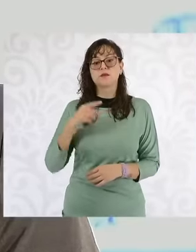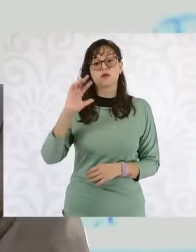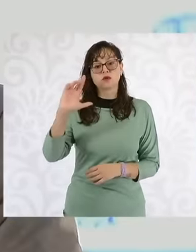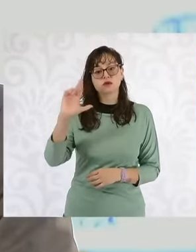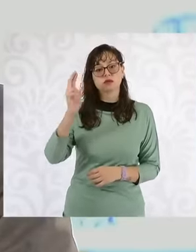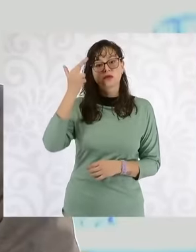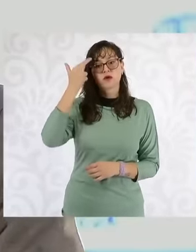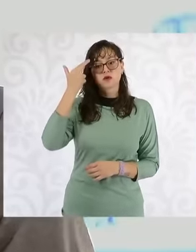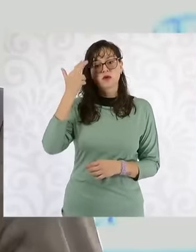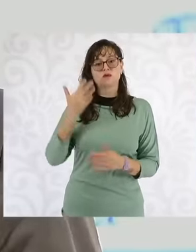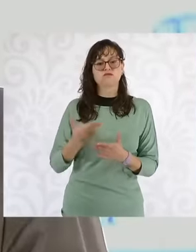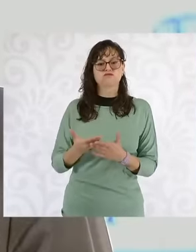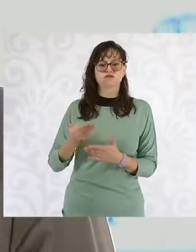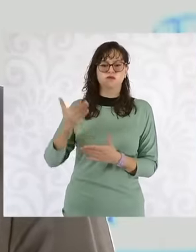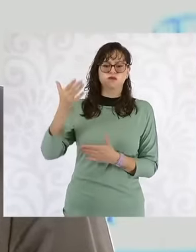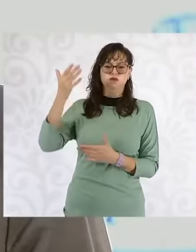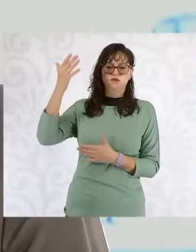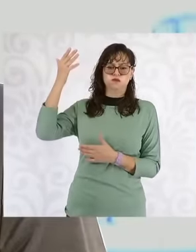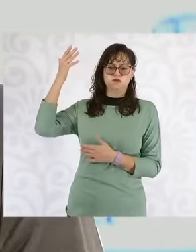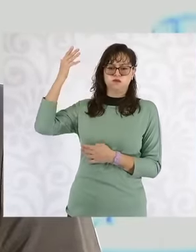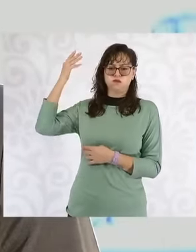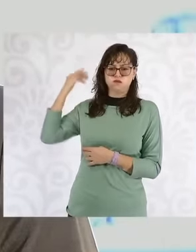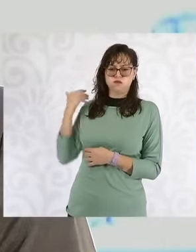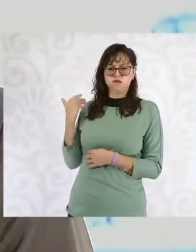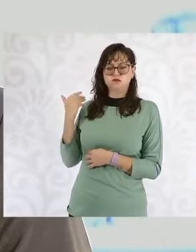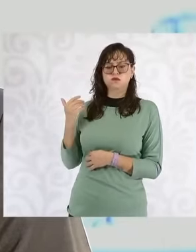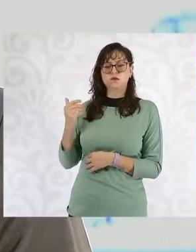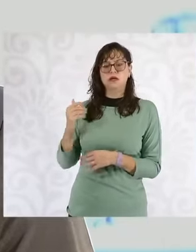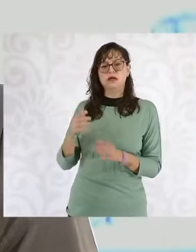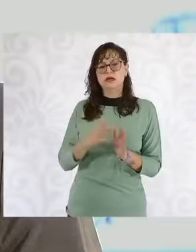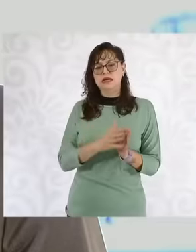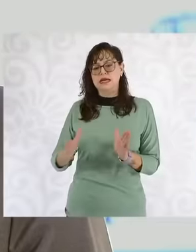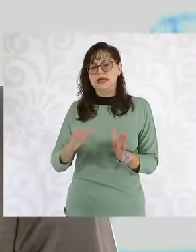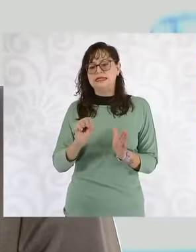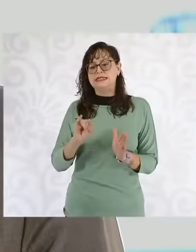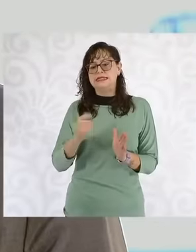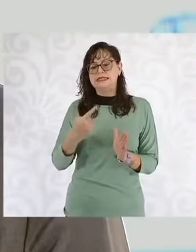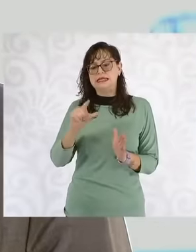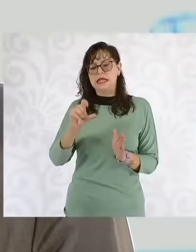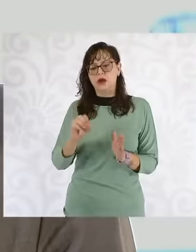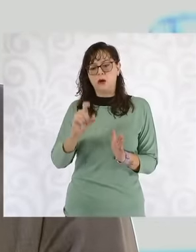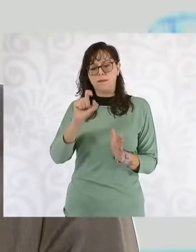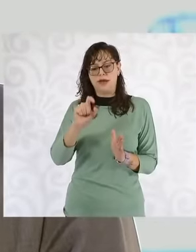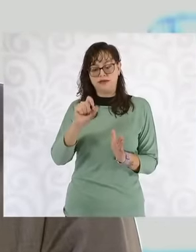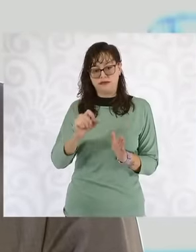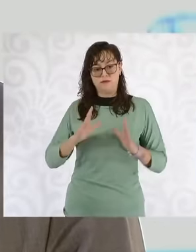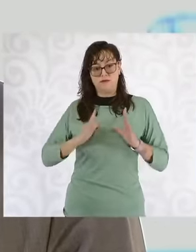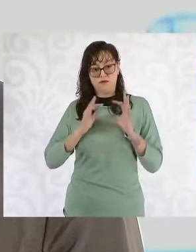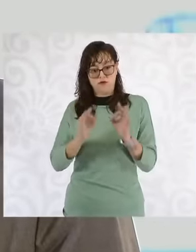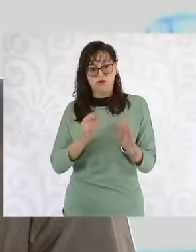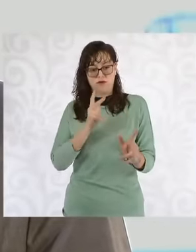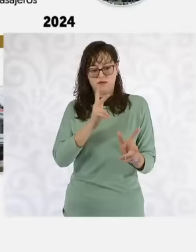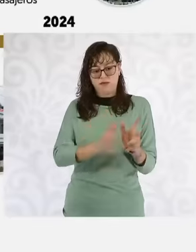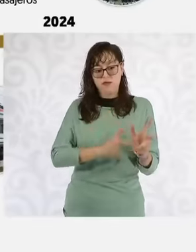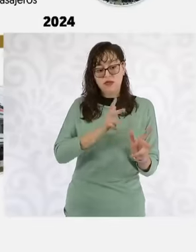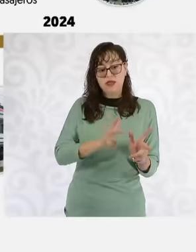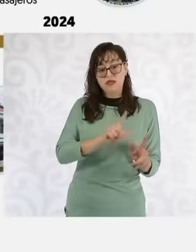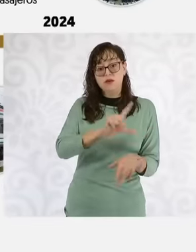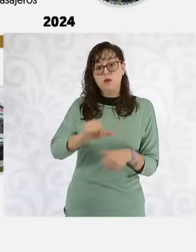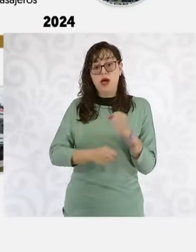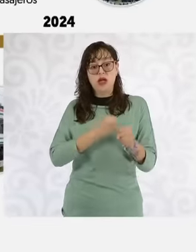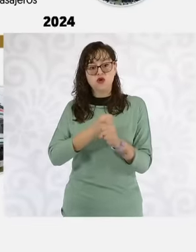the national railways of Mexico were created at the beginning of the 20th century but it was in 1937 when General